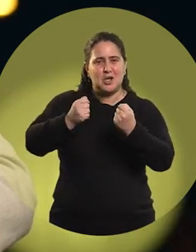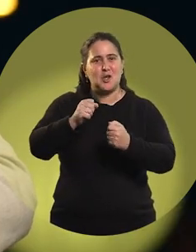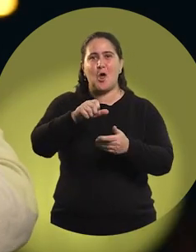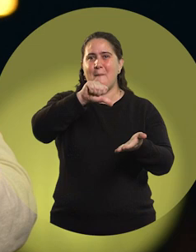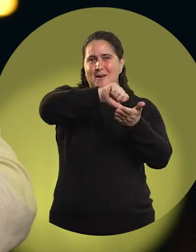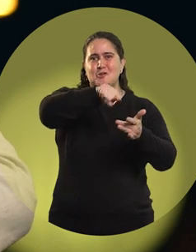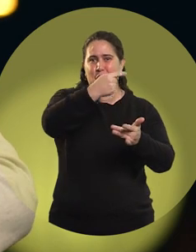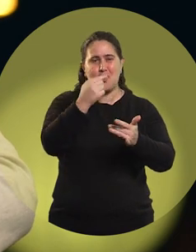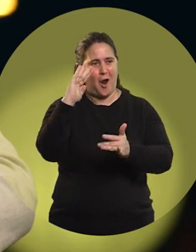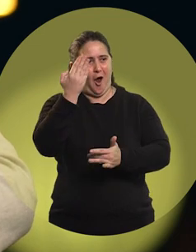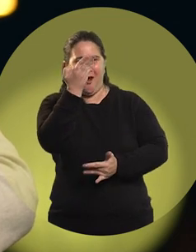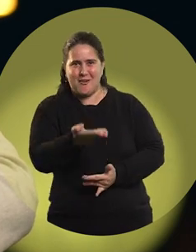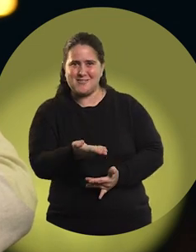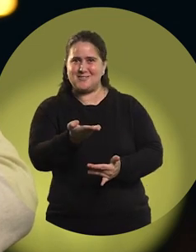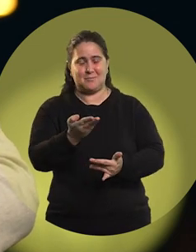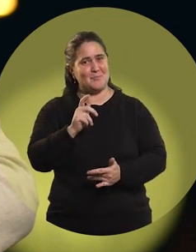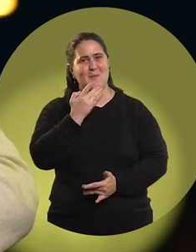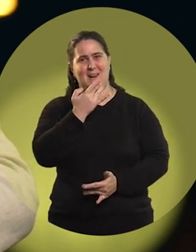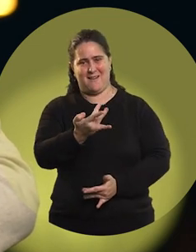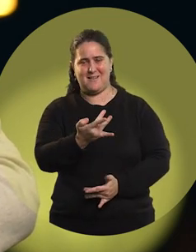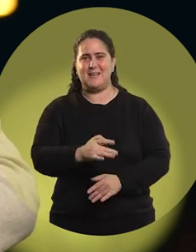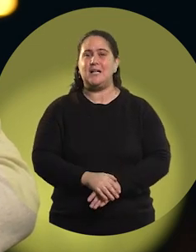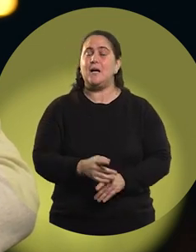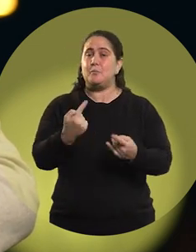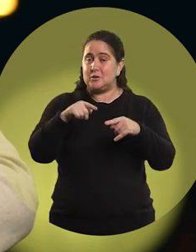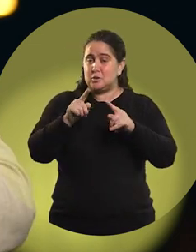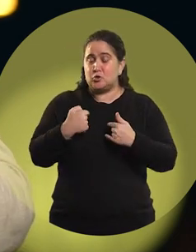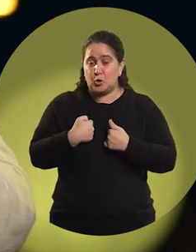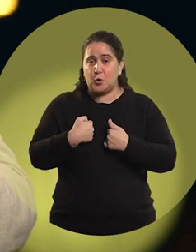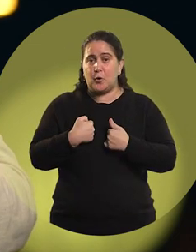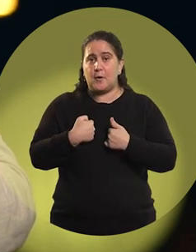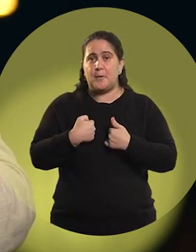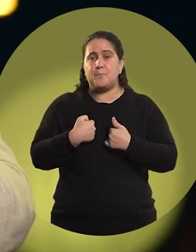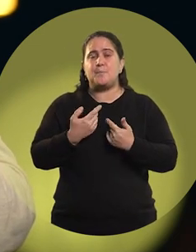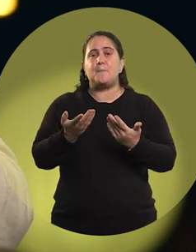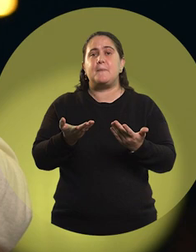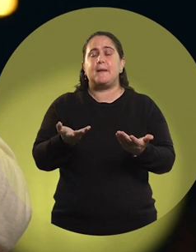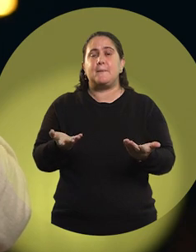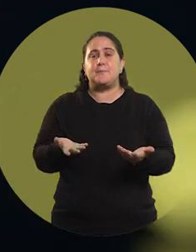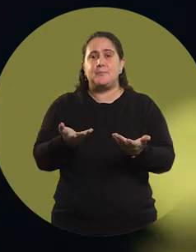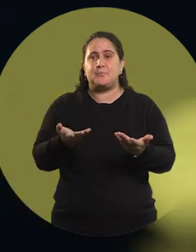which was for me a very beautiful recognition. But, especially